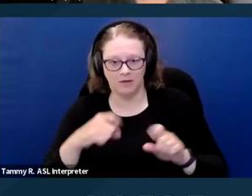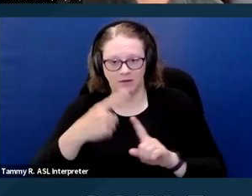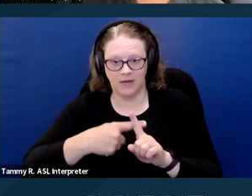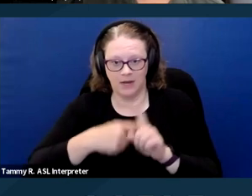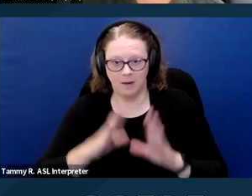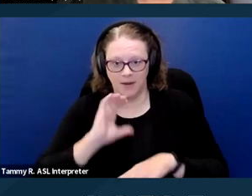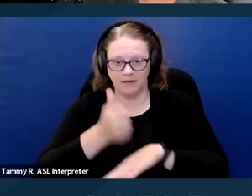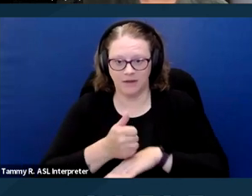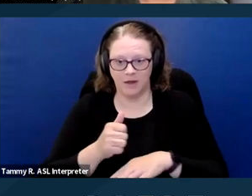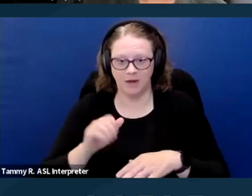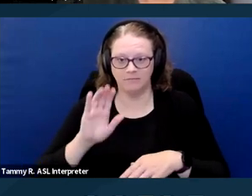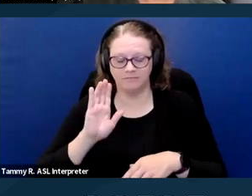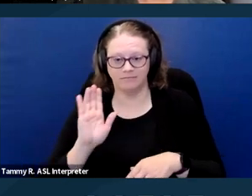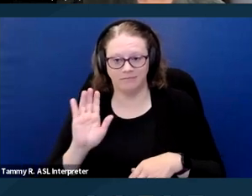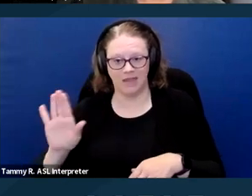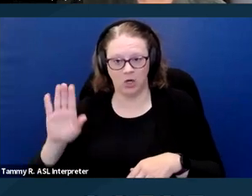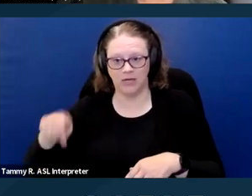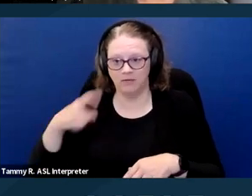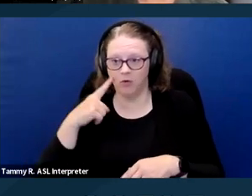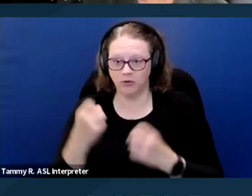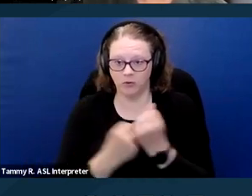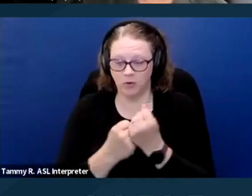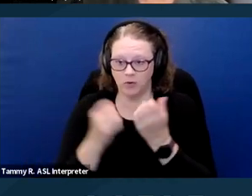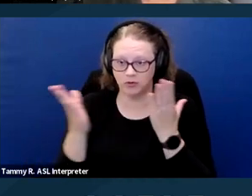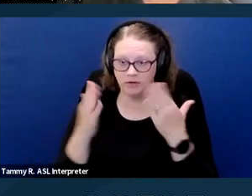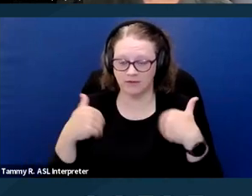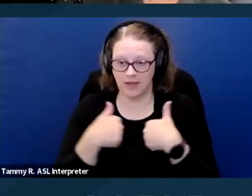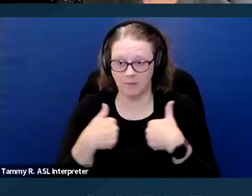despite these communications and McClendon sued. Next slide.